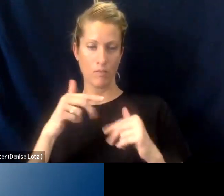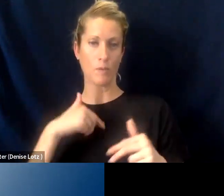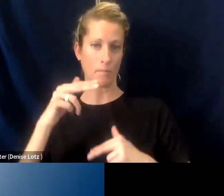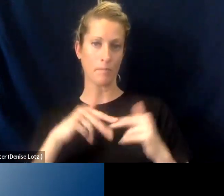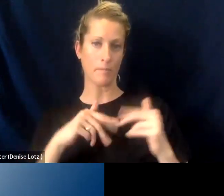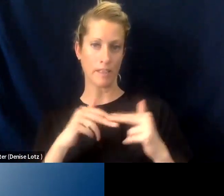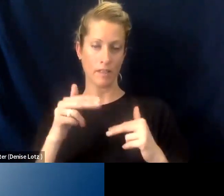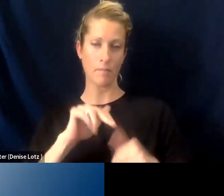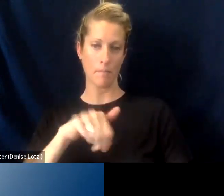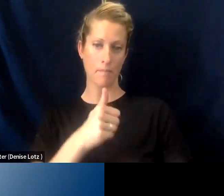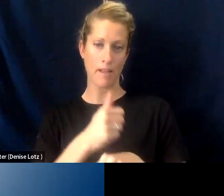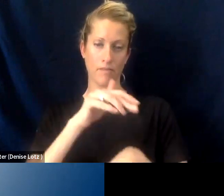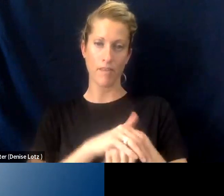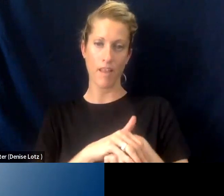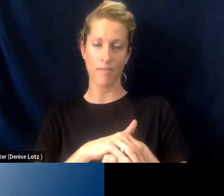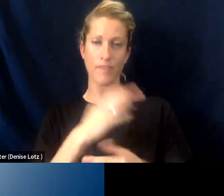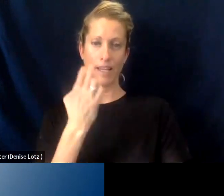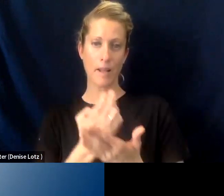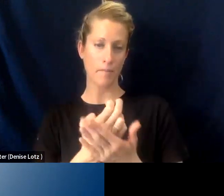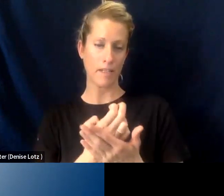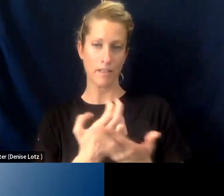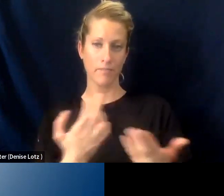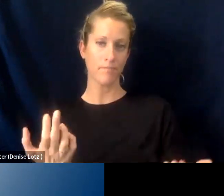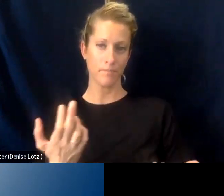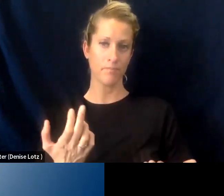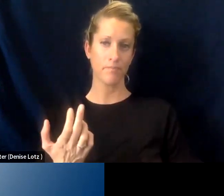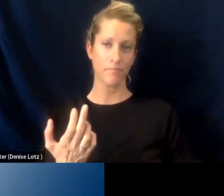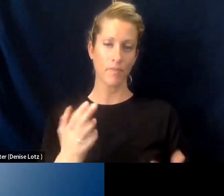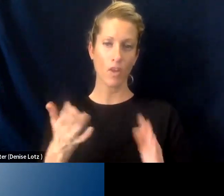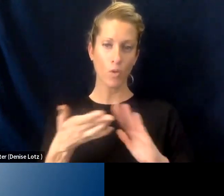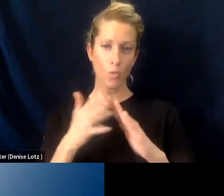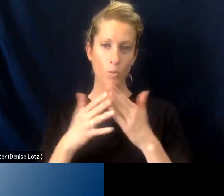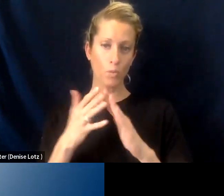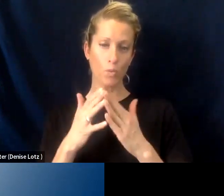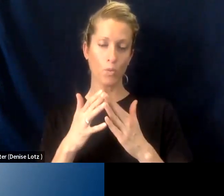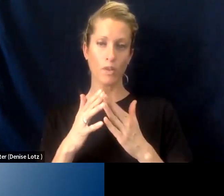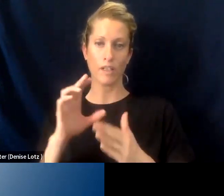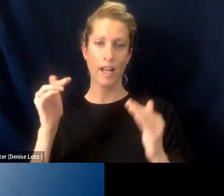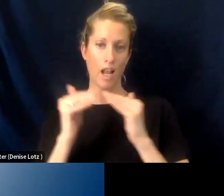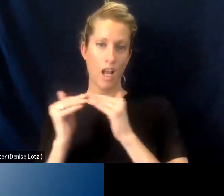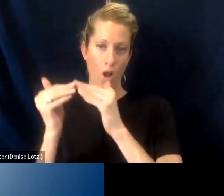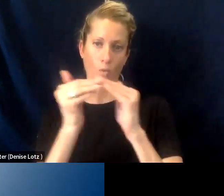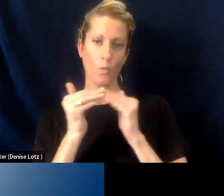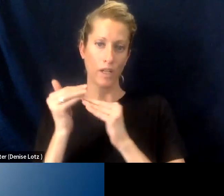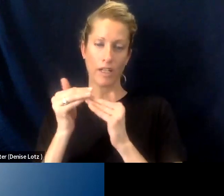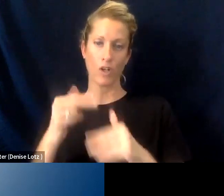based on economic community equity and looking at the human centered approach.